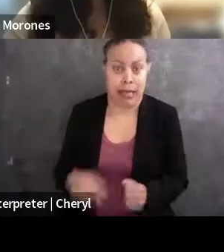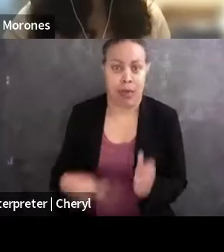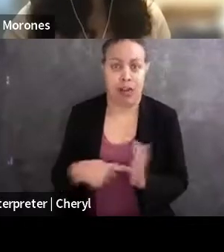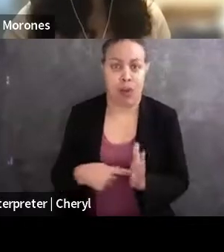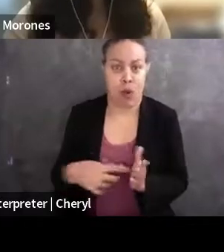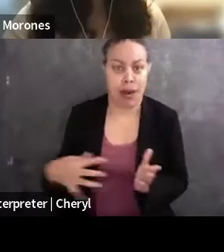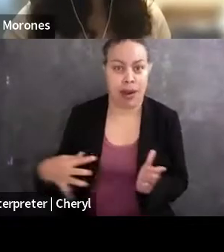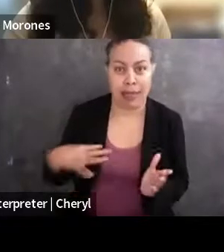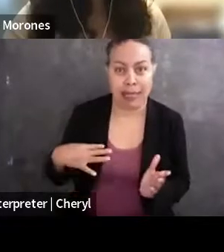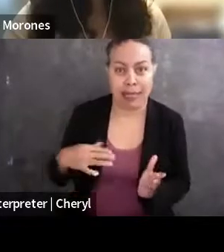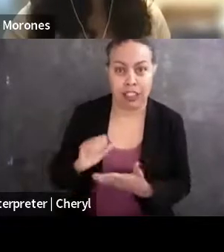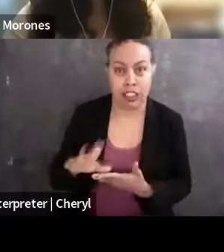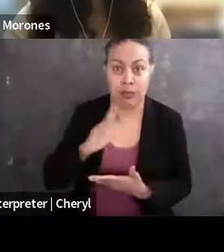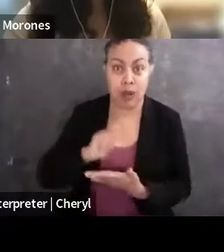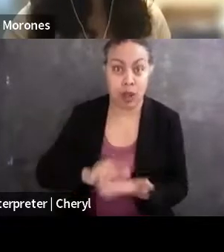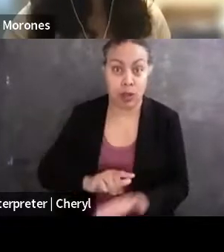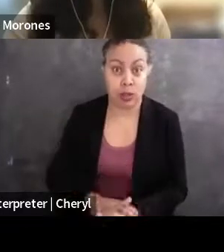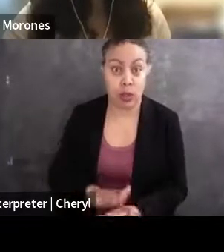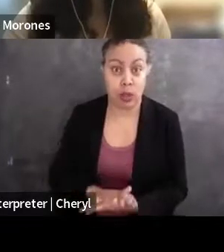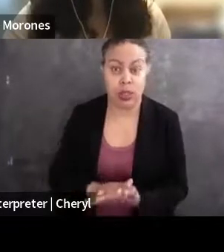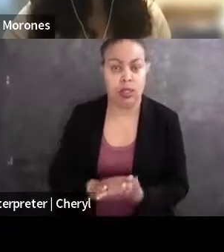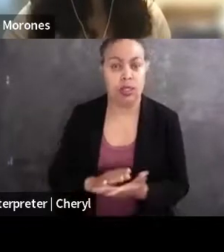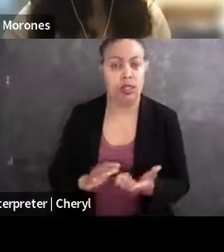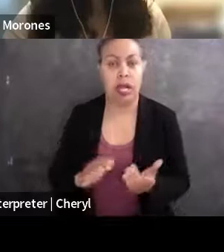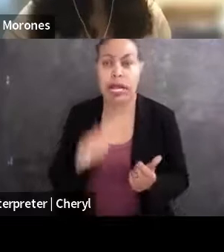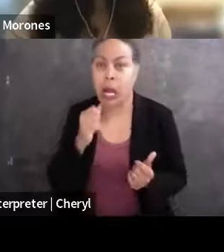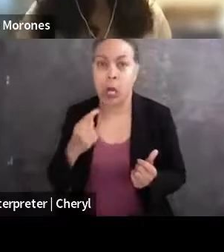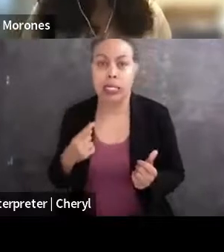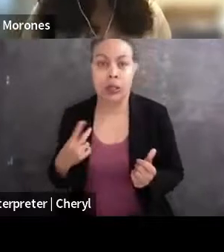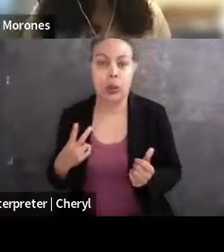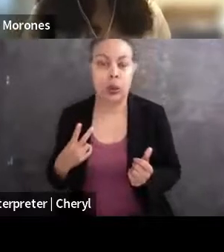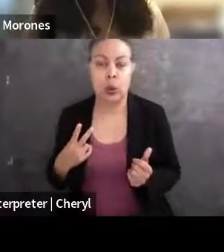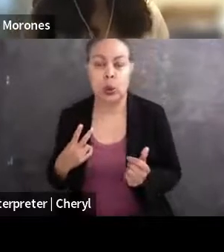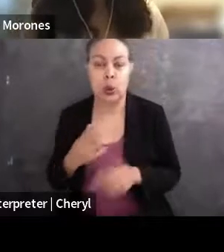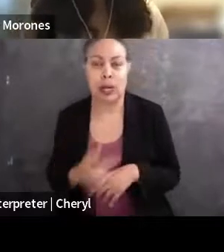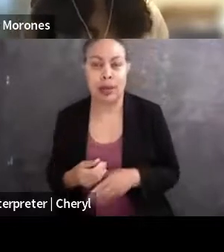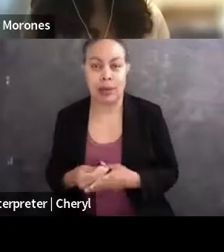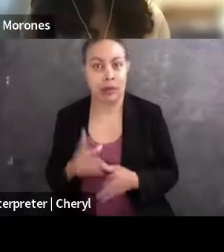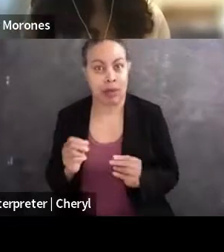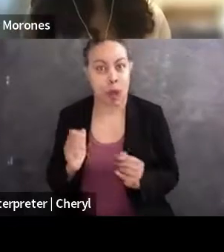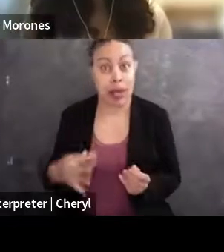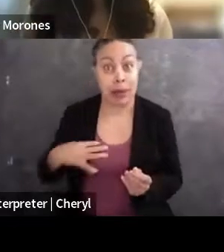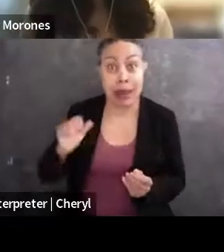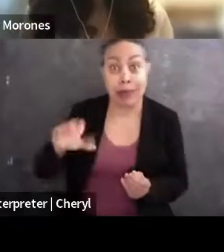for law schools and for more than just one or two law schools. But there are law students that I've worked with